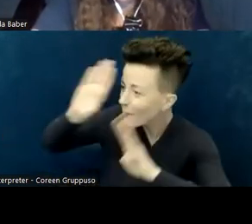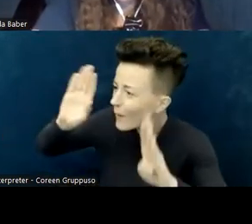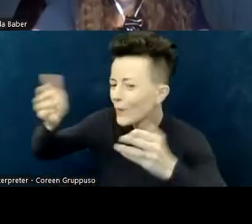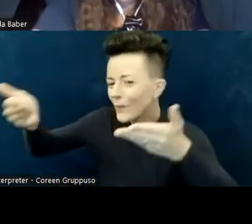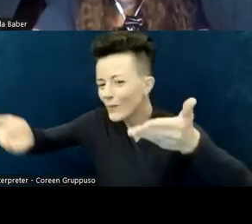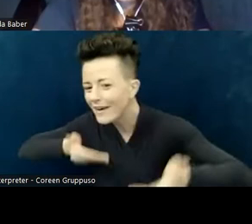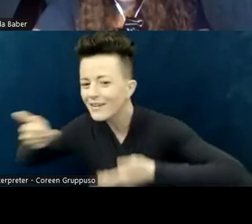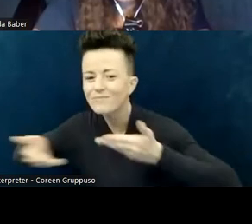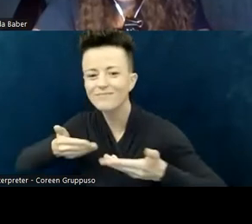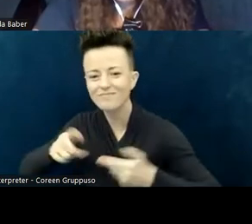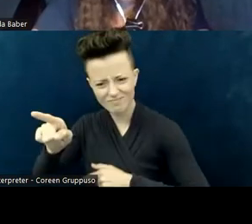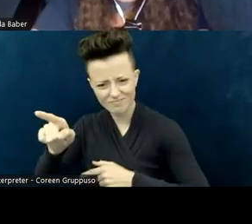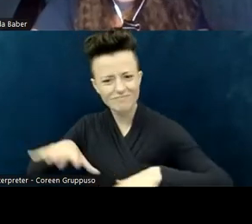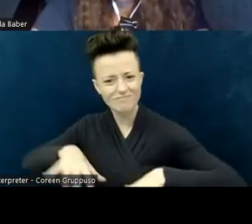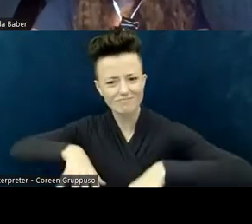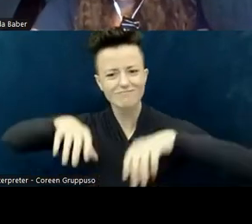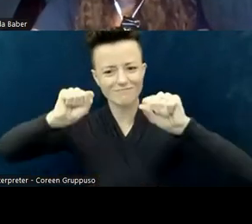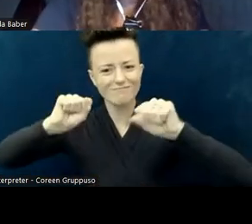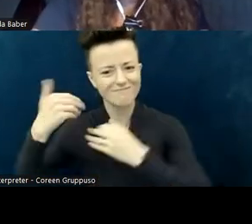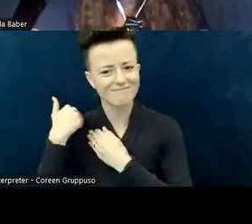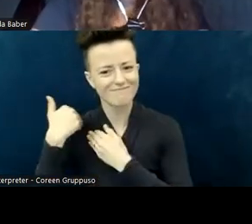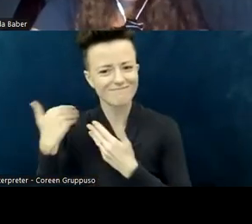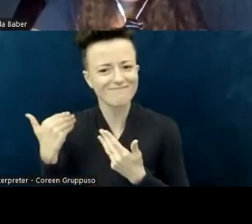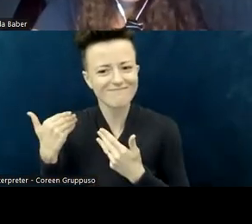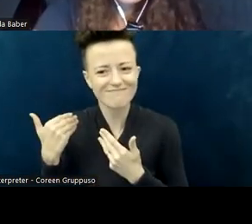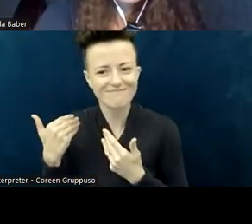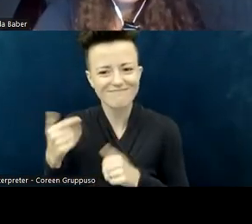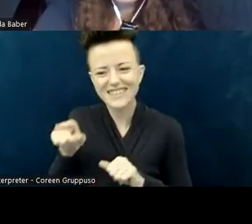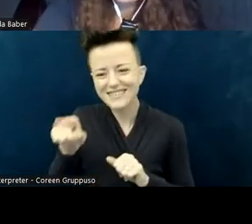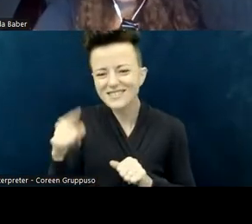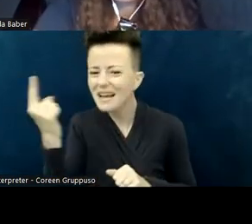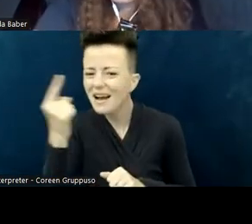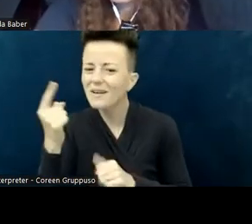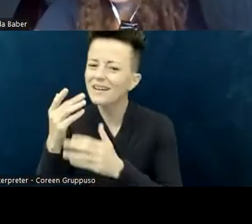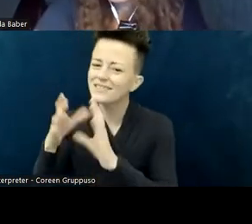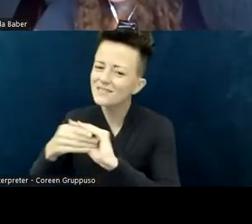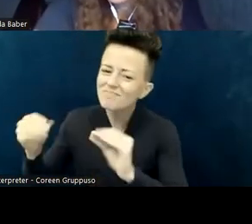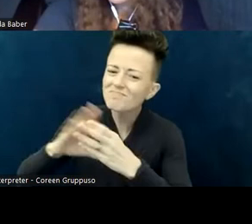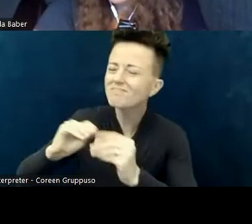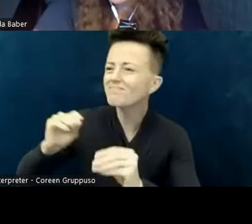and share one thing that she liked about the church with them.